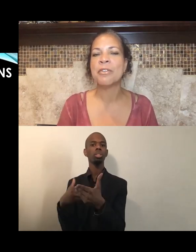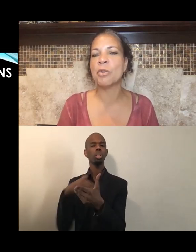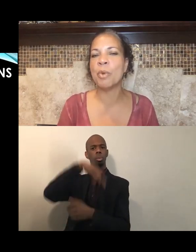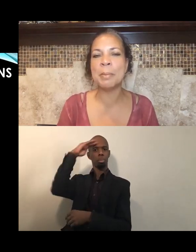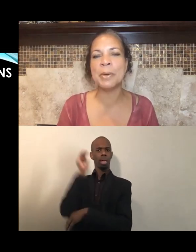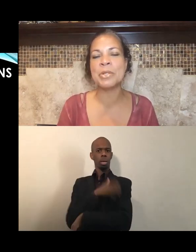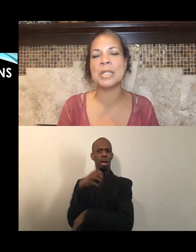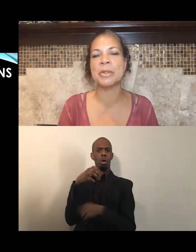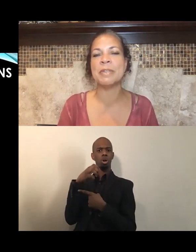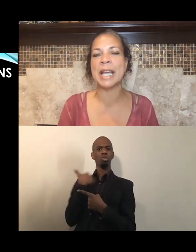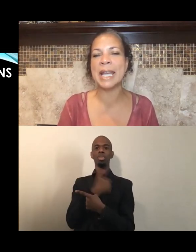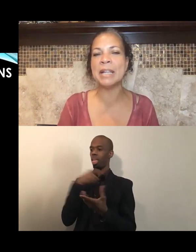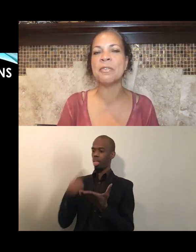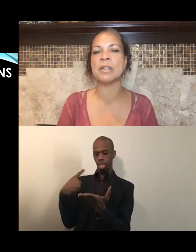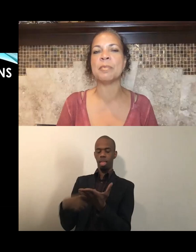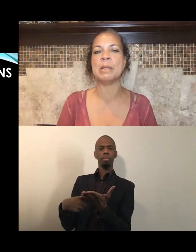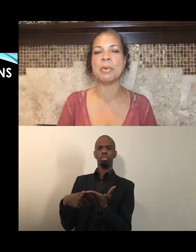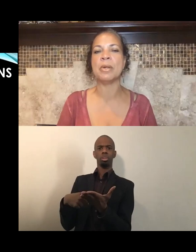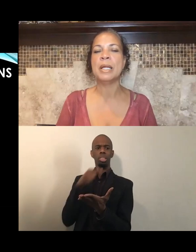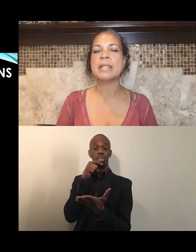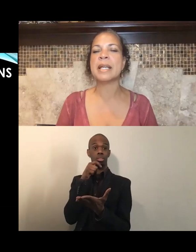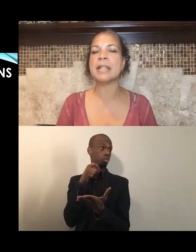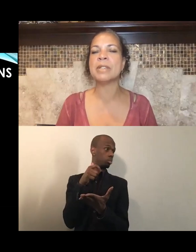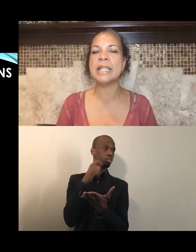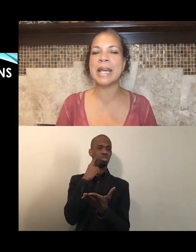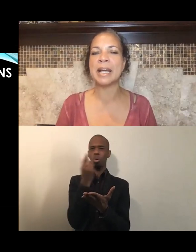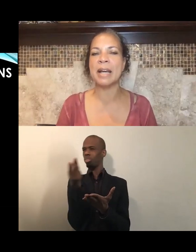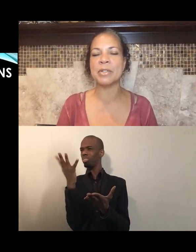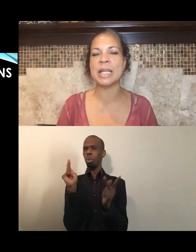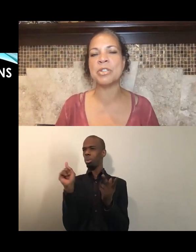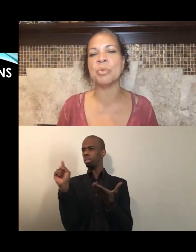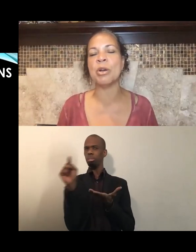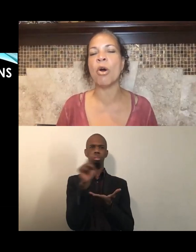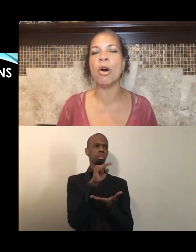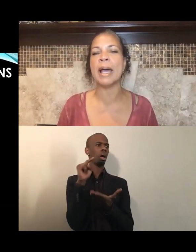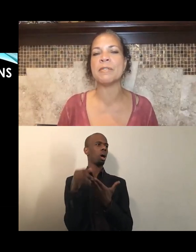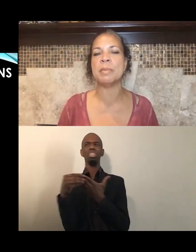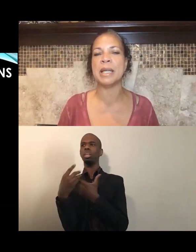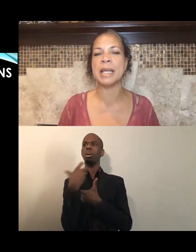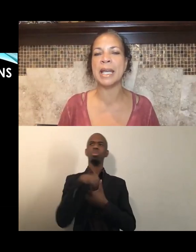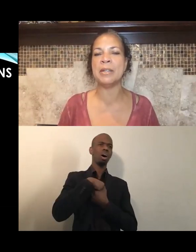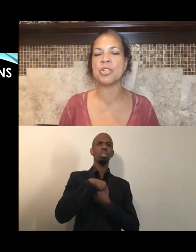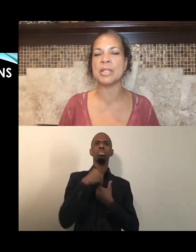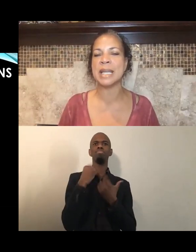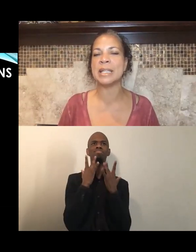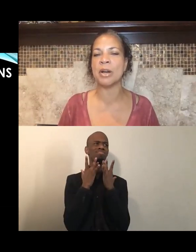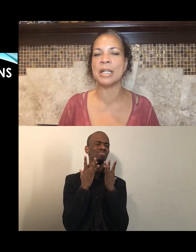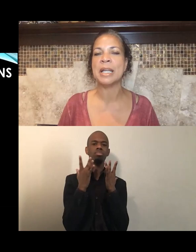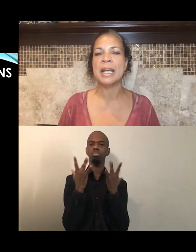for one person or even a handful of people, to kind of lead that conversation. We all have to be engaged and take it on.